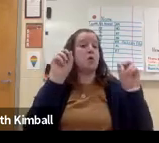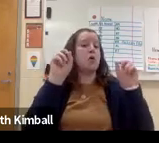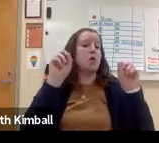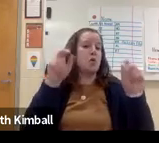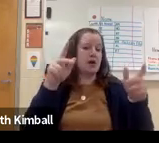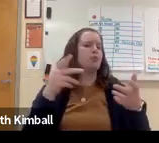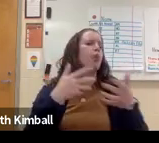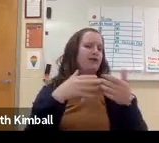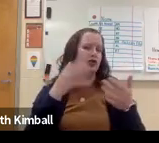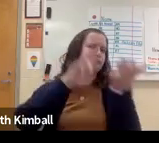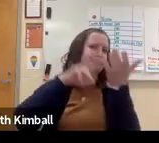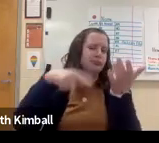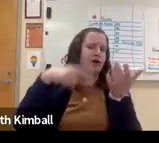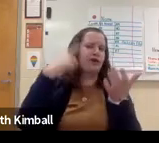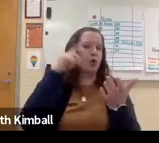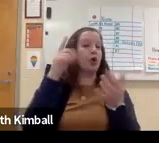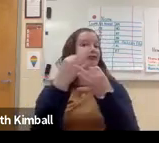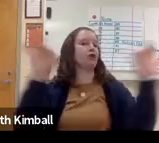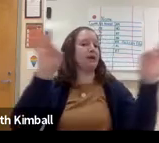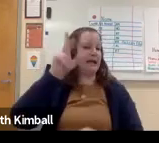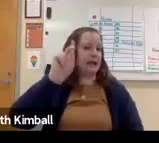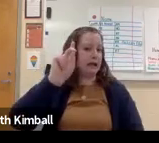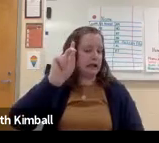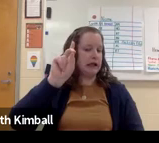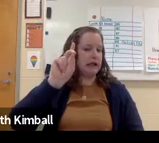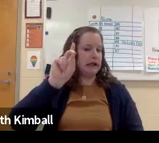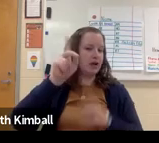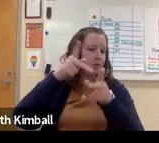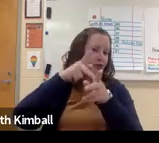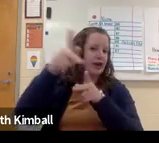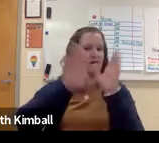You're so intelligent. I know you can handle it. And so I just did it on a whim.